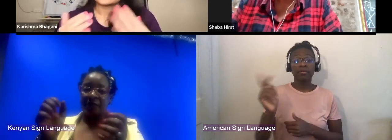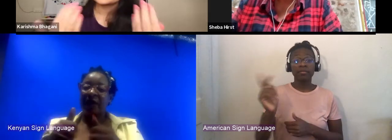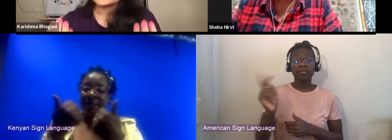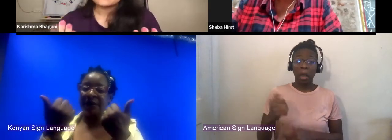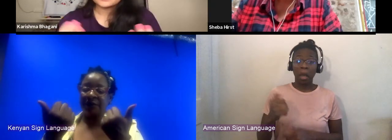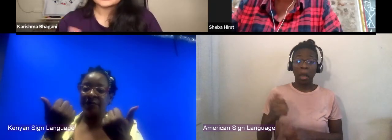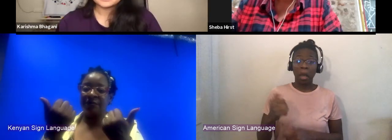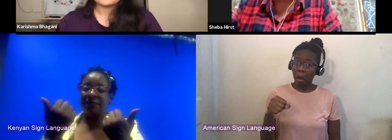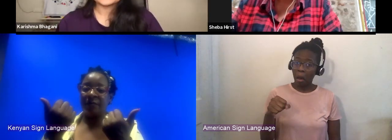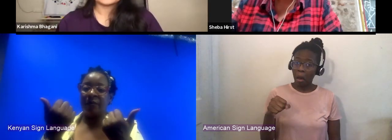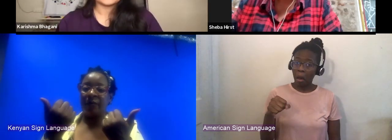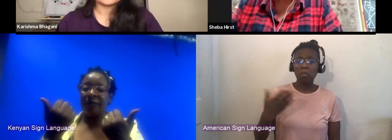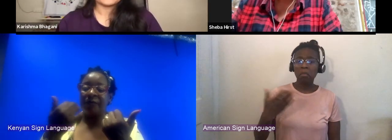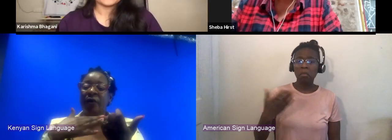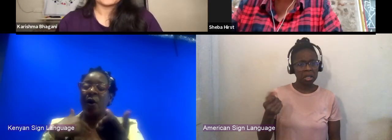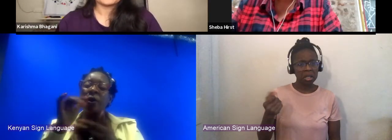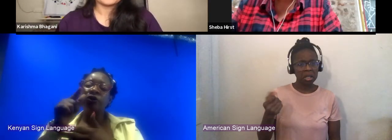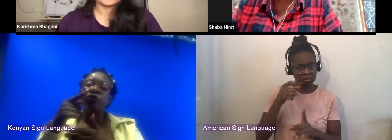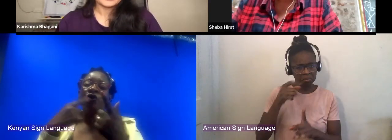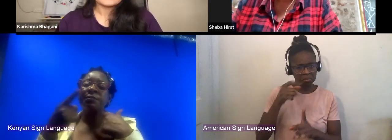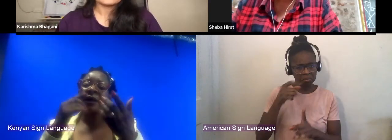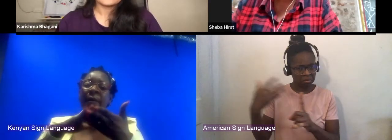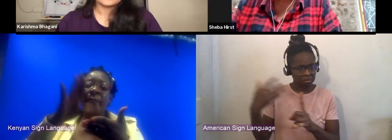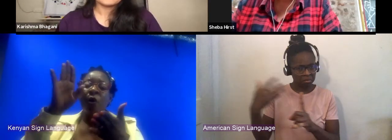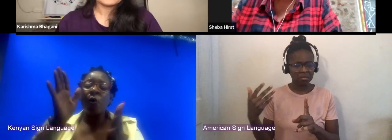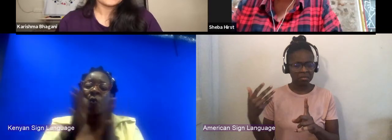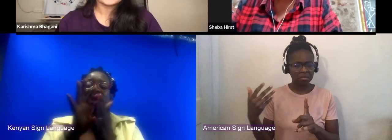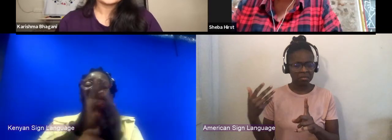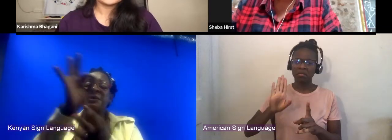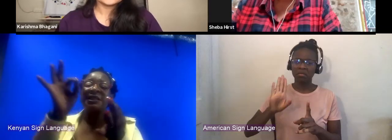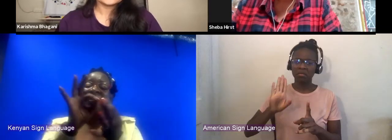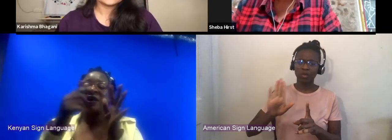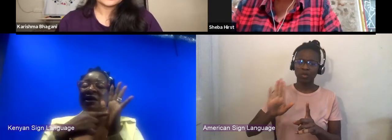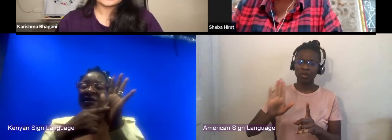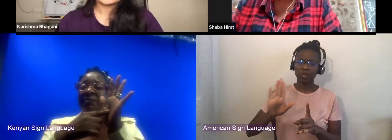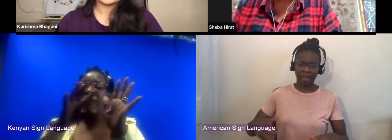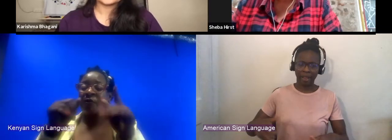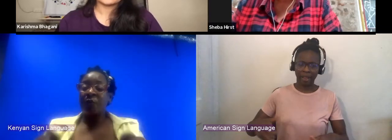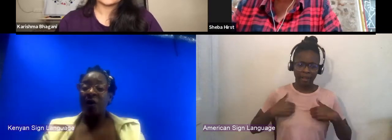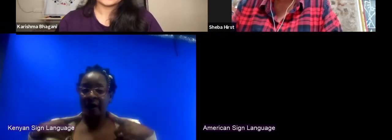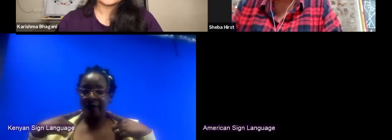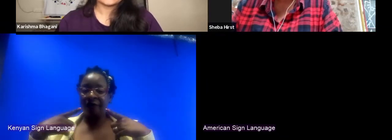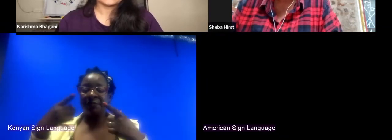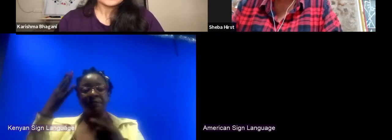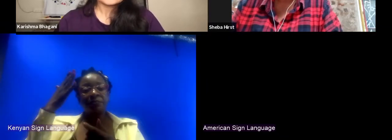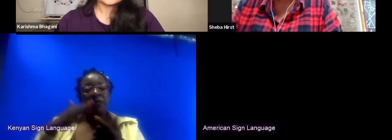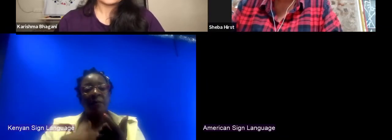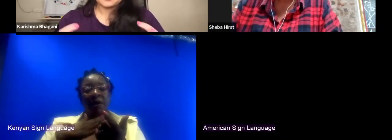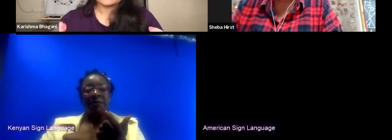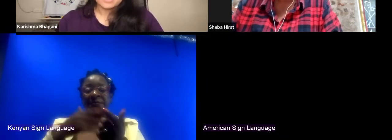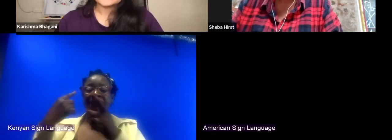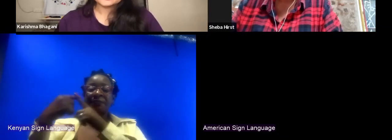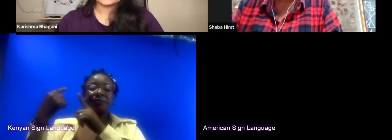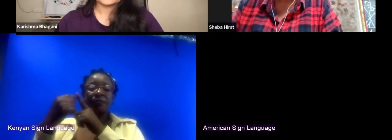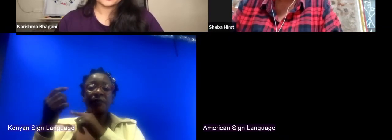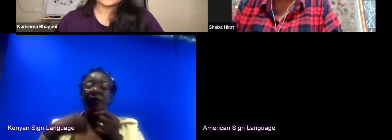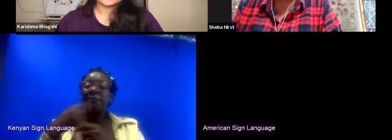with specific examples from your life. My experience of you and I said this to you a few days ago is that you're very grassroots producer